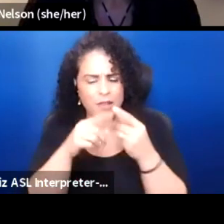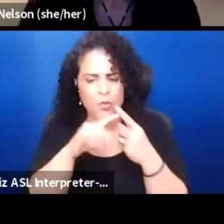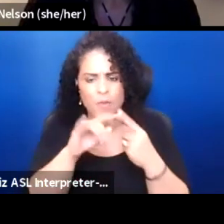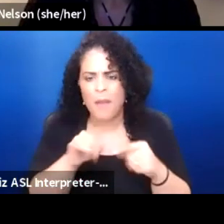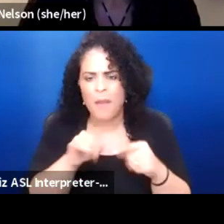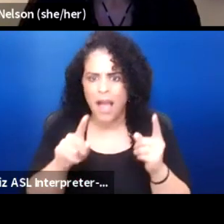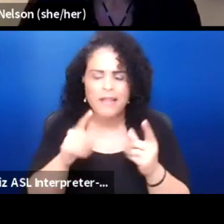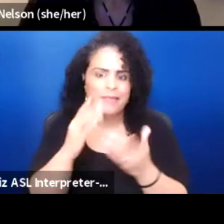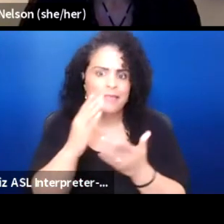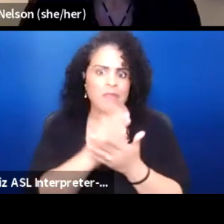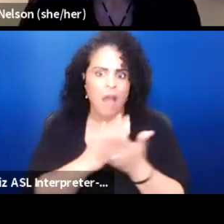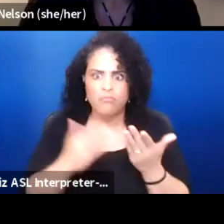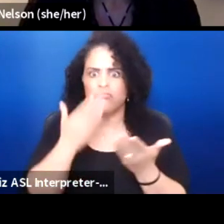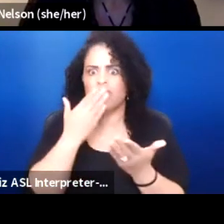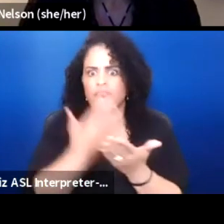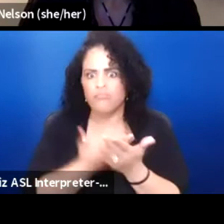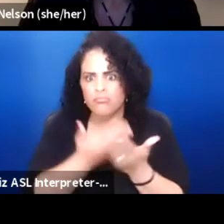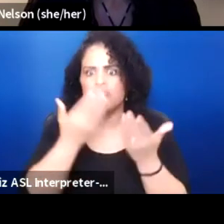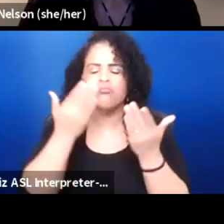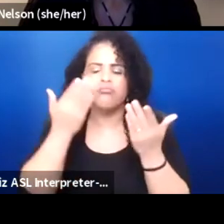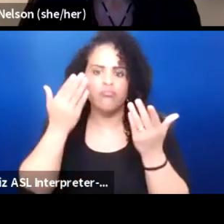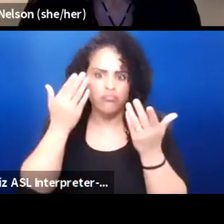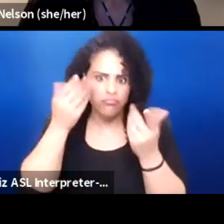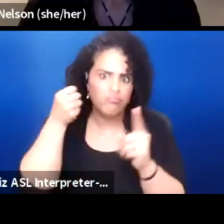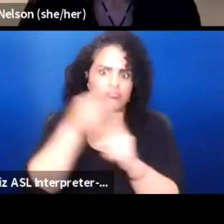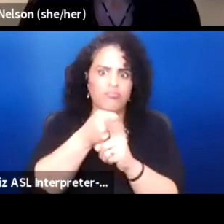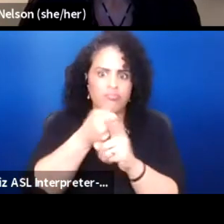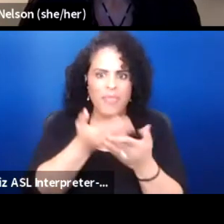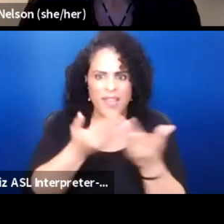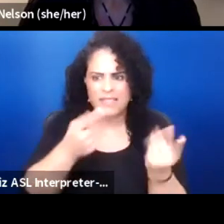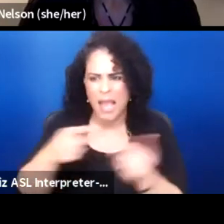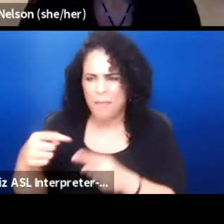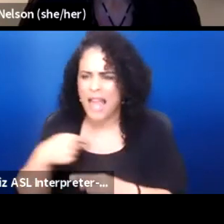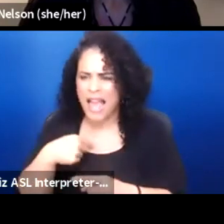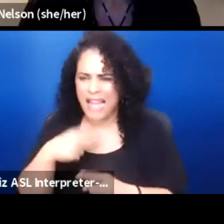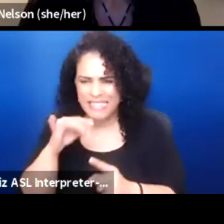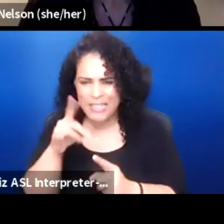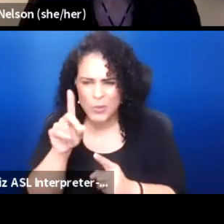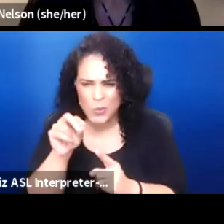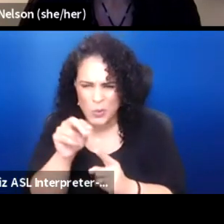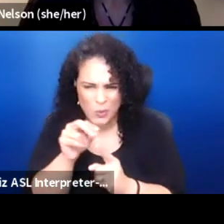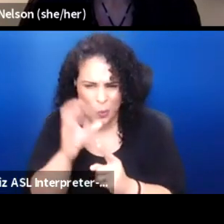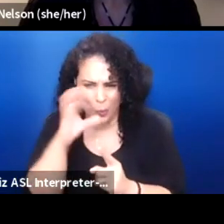So I just did a weird meandering kind of a response there. I apologize for that.